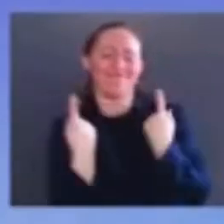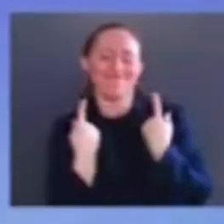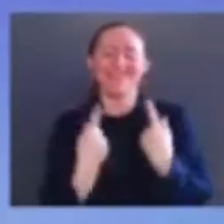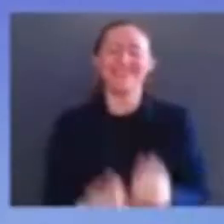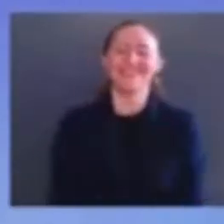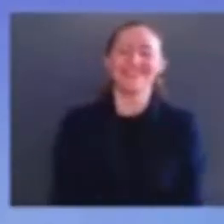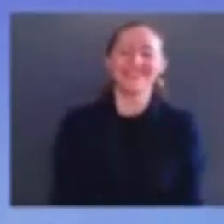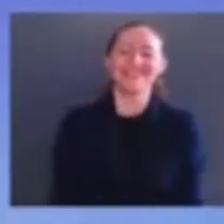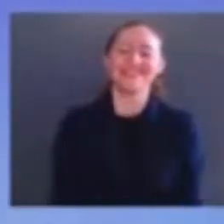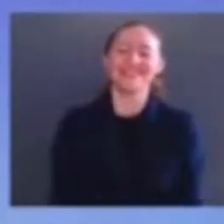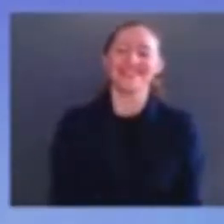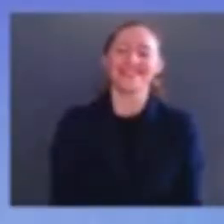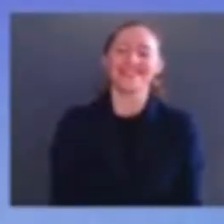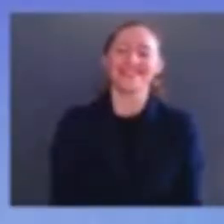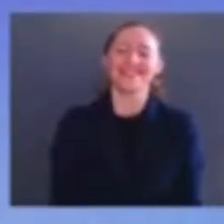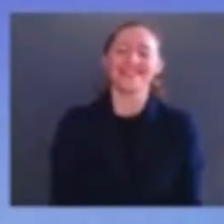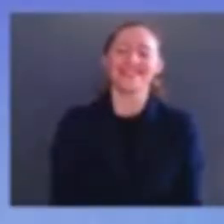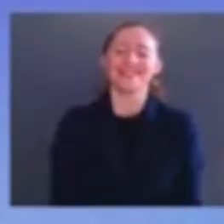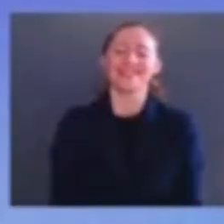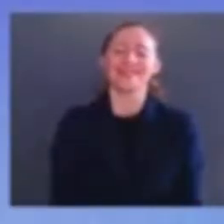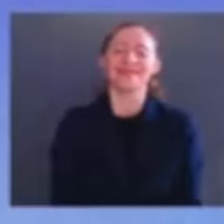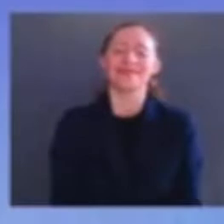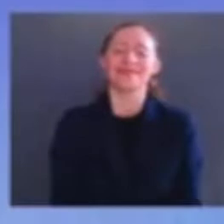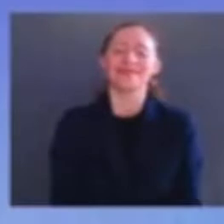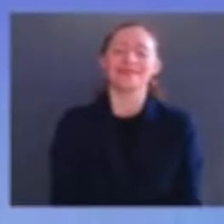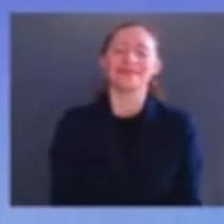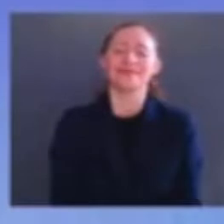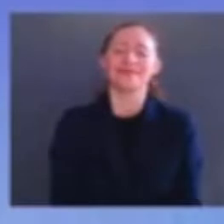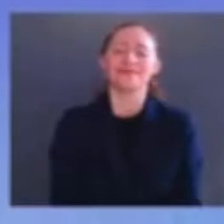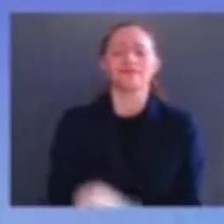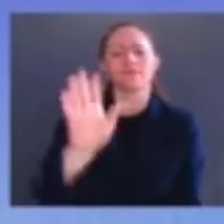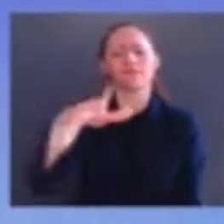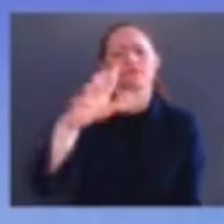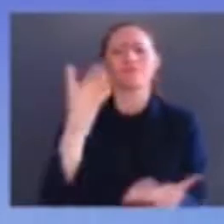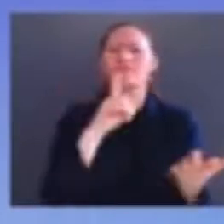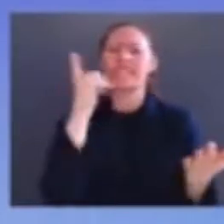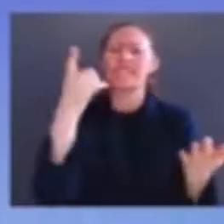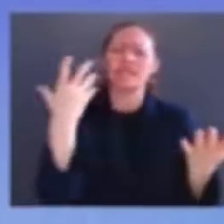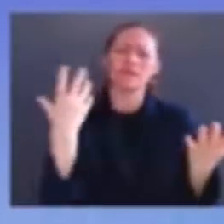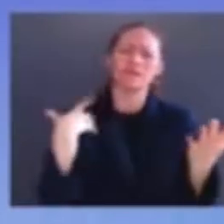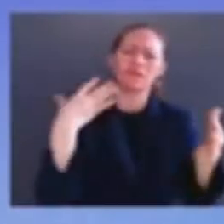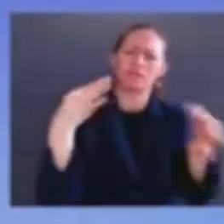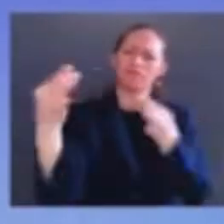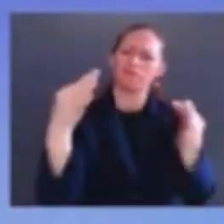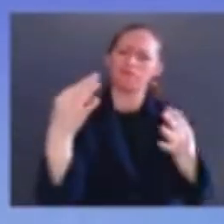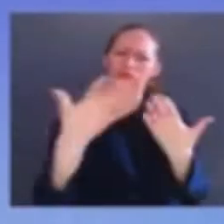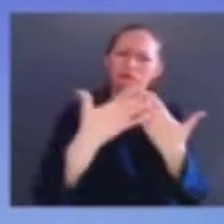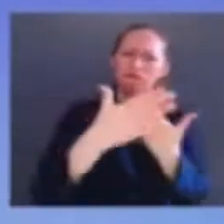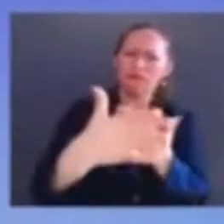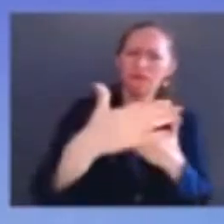she has in terms of potential so indeed the road toward our more perfect union